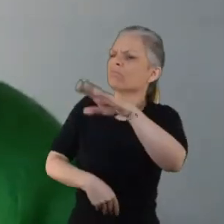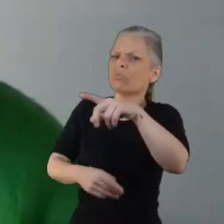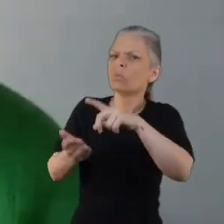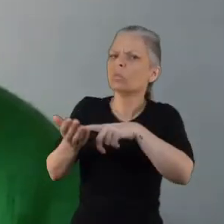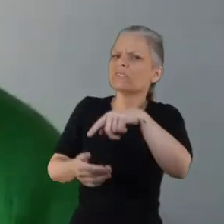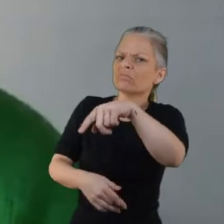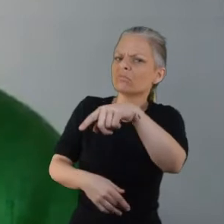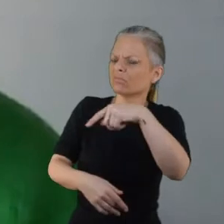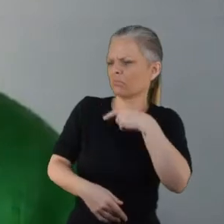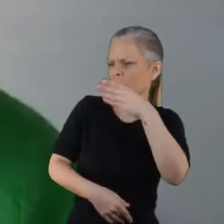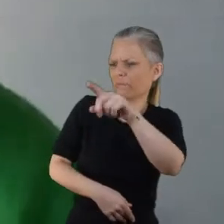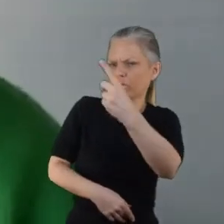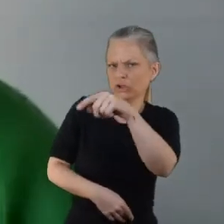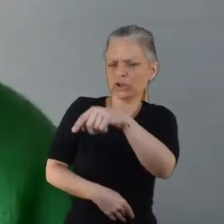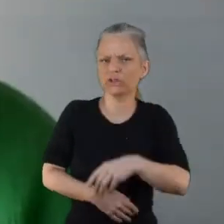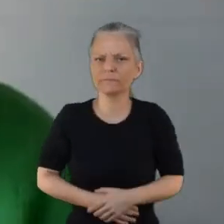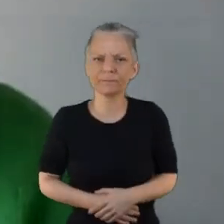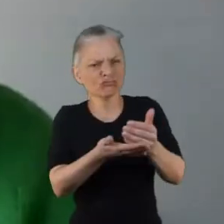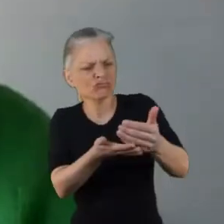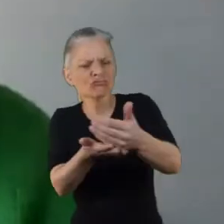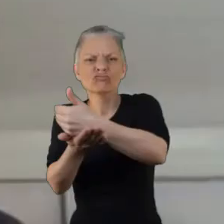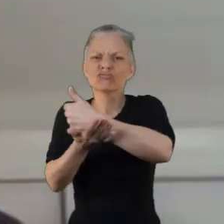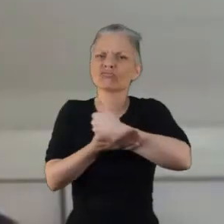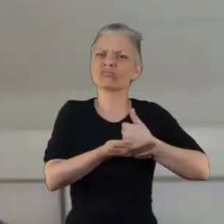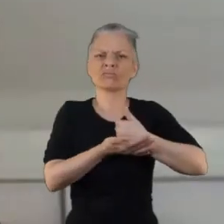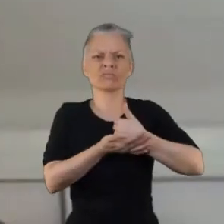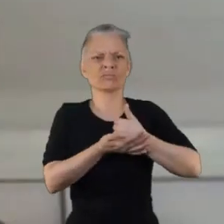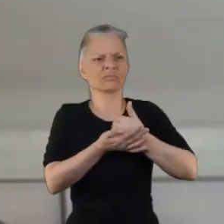Lucy, if I can come to you first.